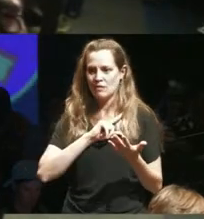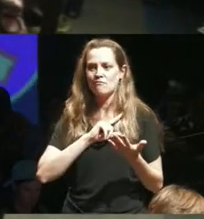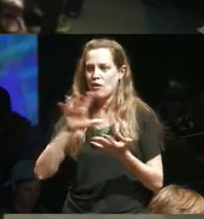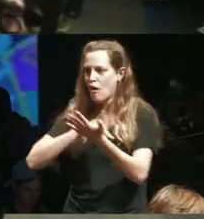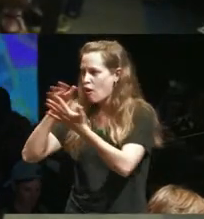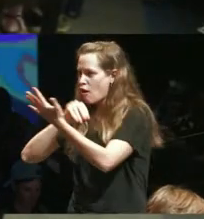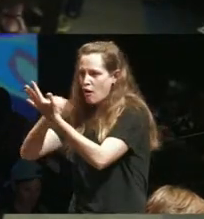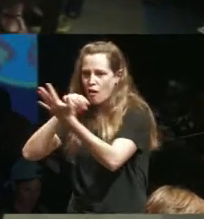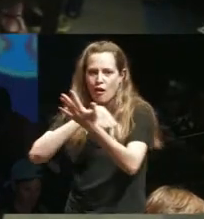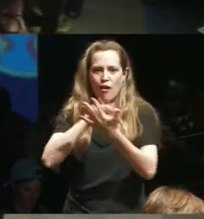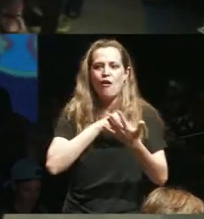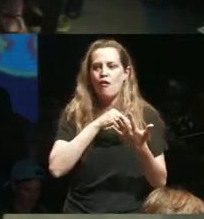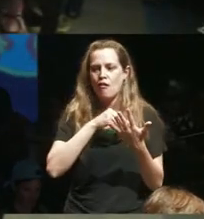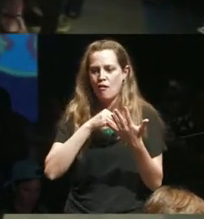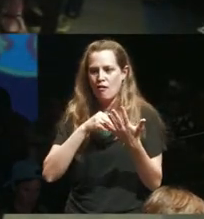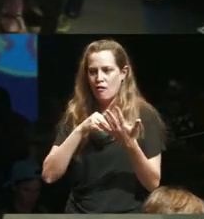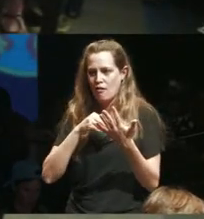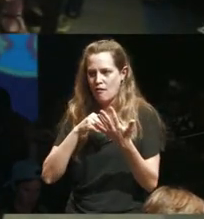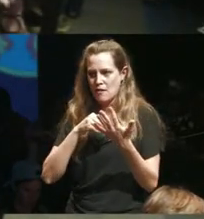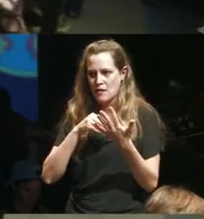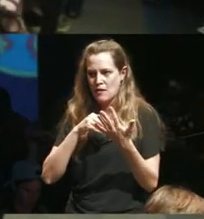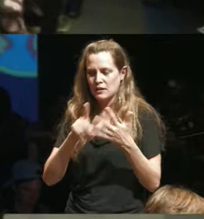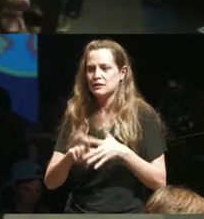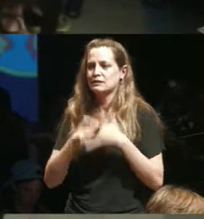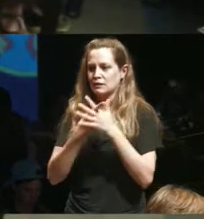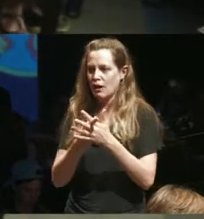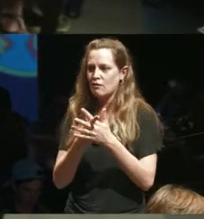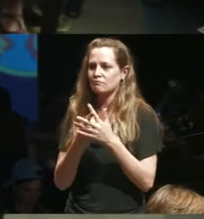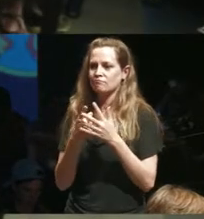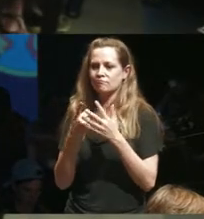we've learned and begin the really valuable work of making things less